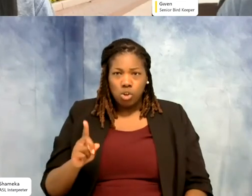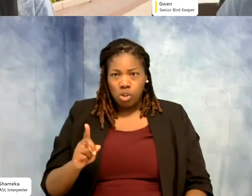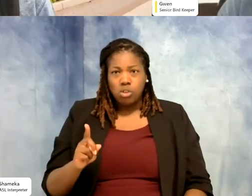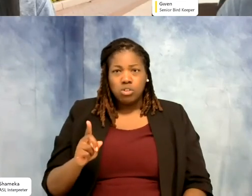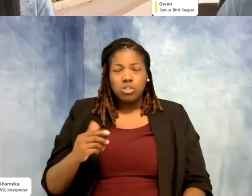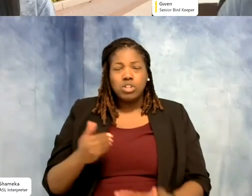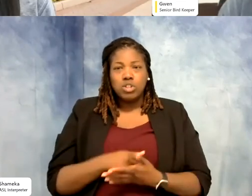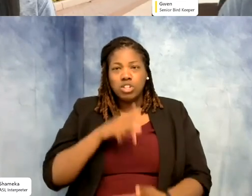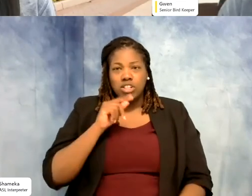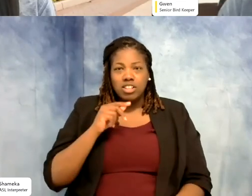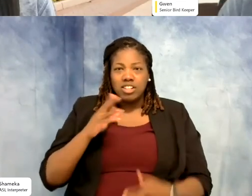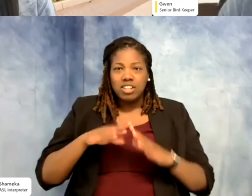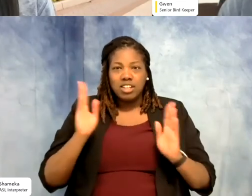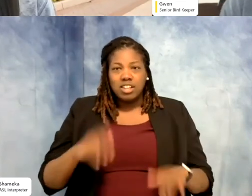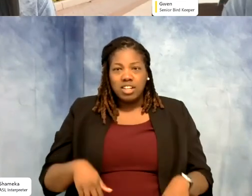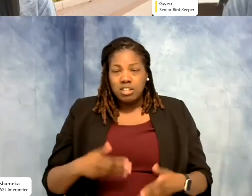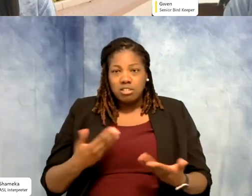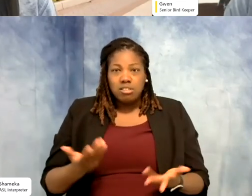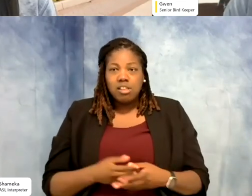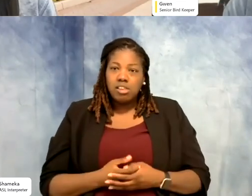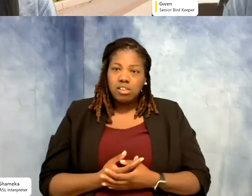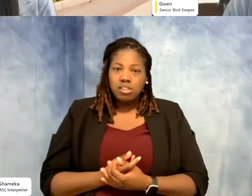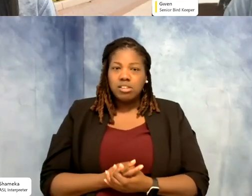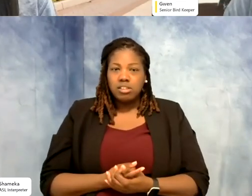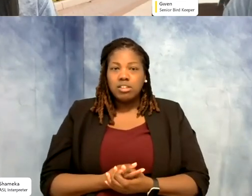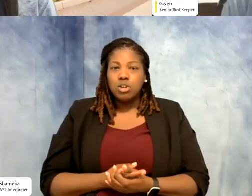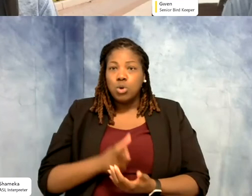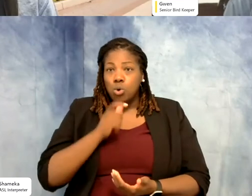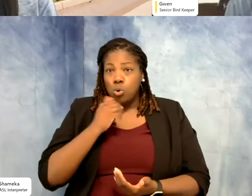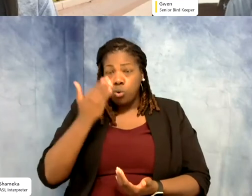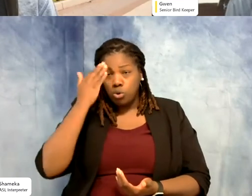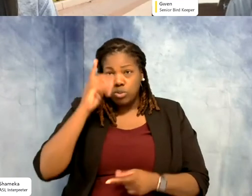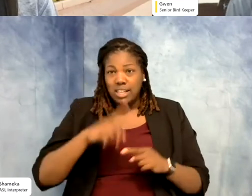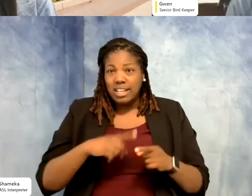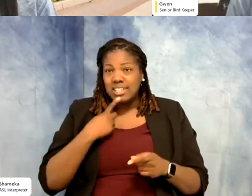house do what we hope it's going to do, then who knows. I can't say for sure and I might not be